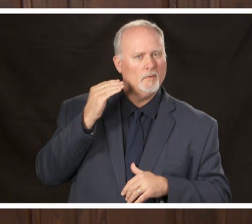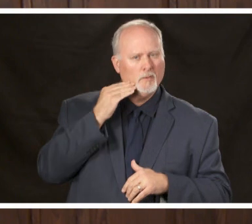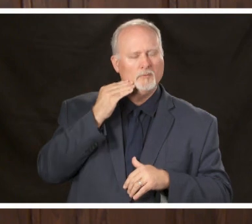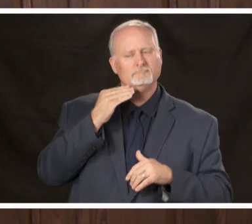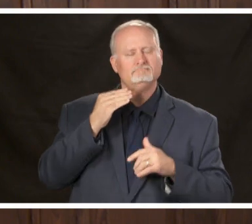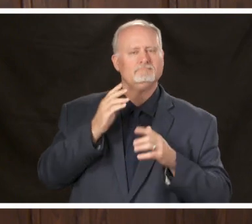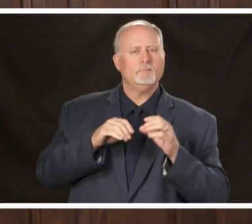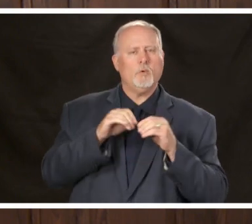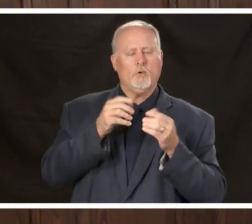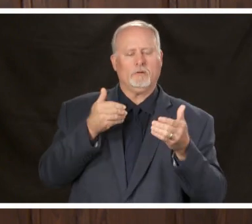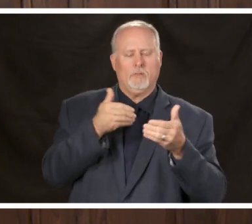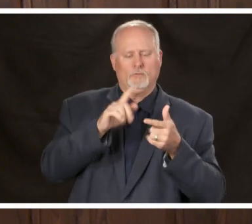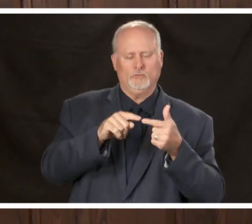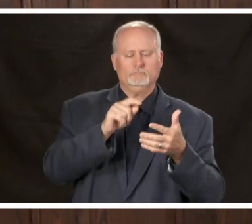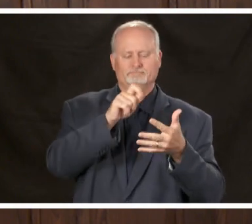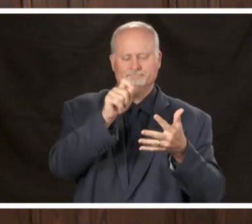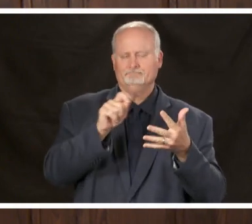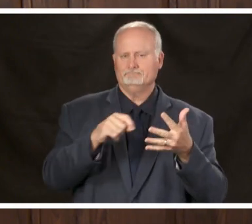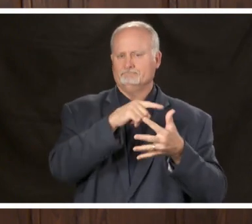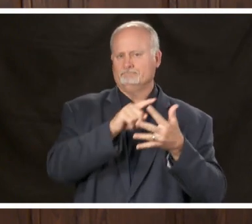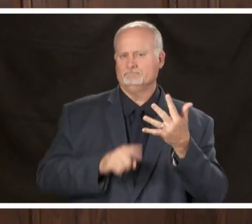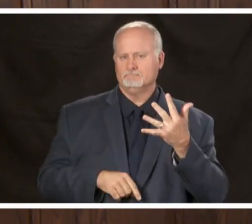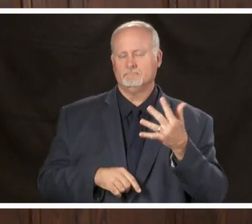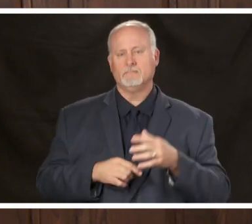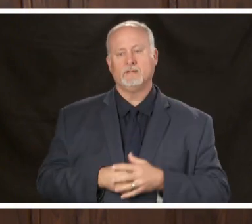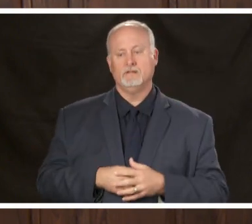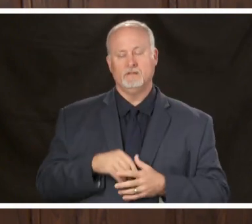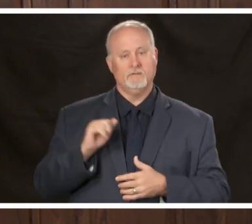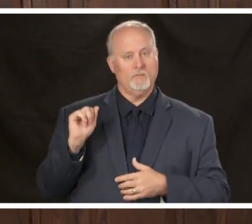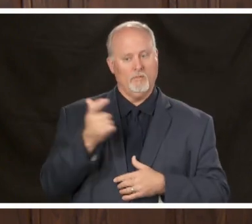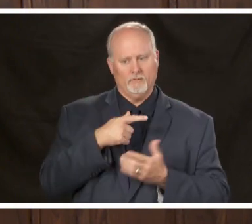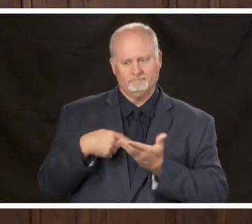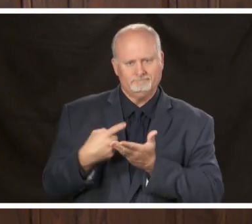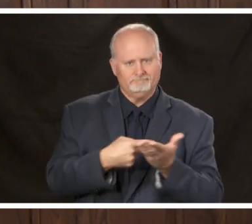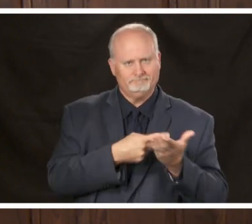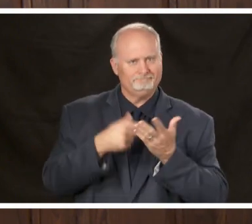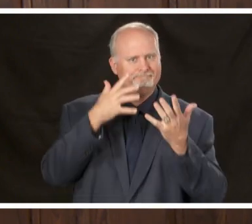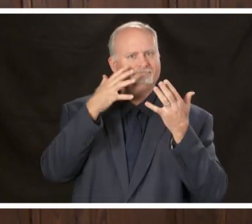proud of the process that went into the final decision a tremendous amount of